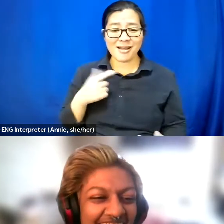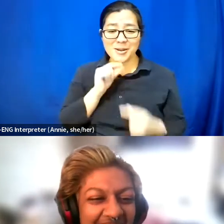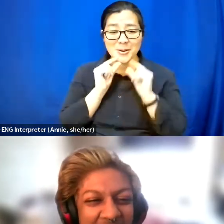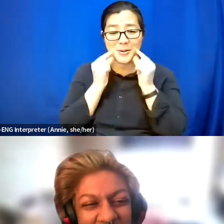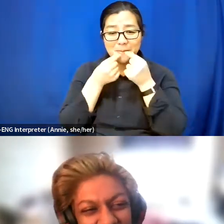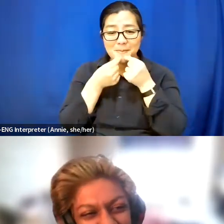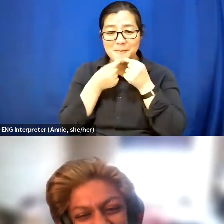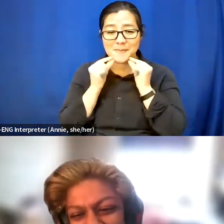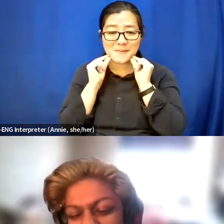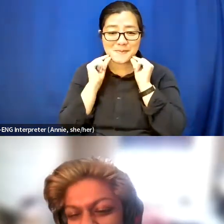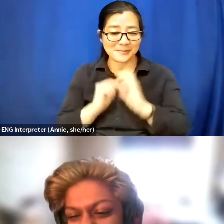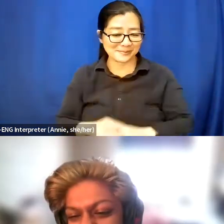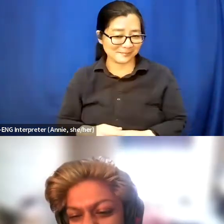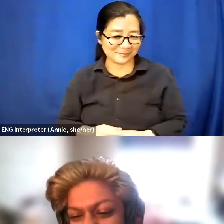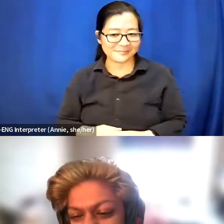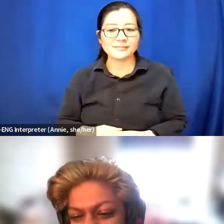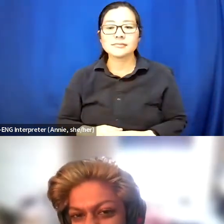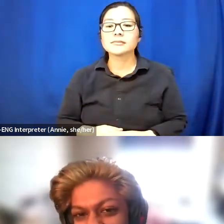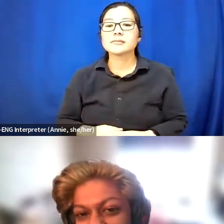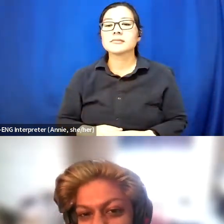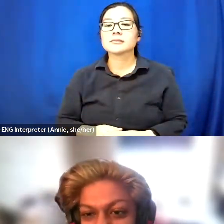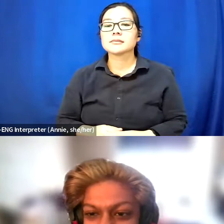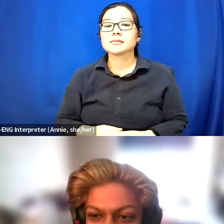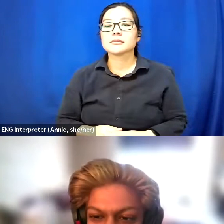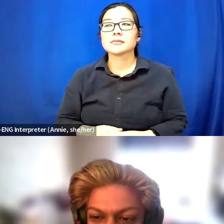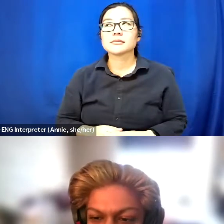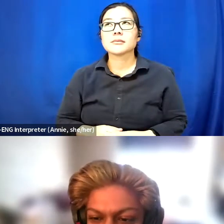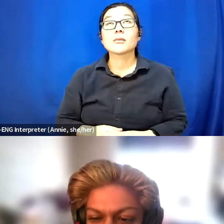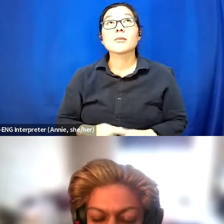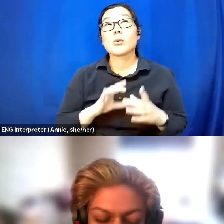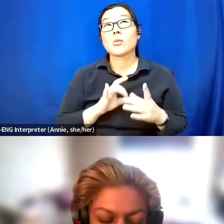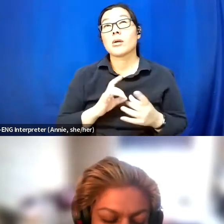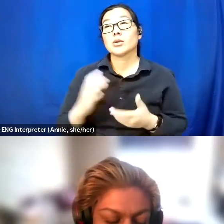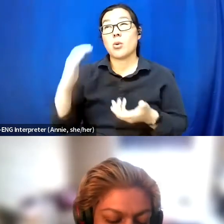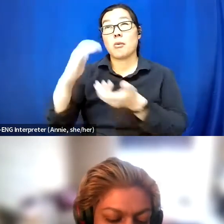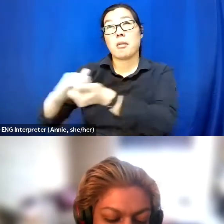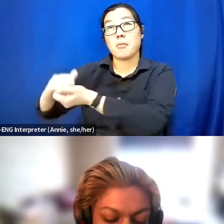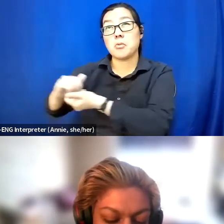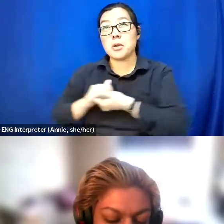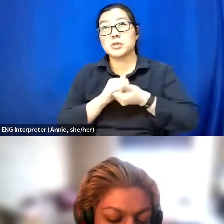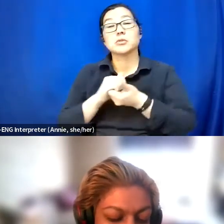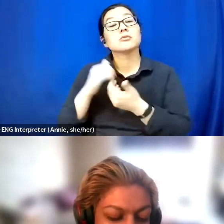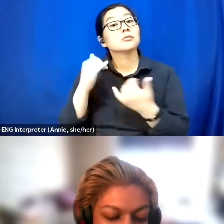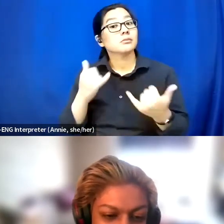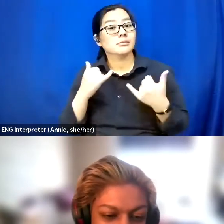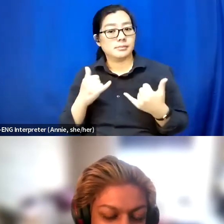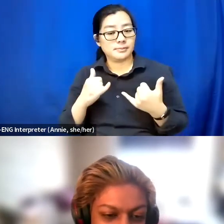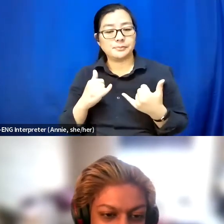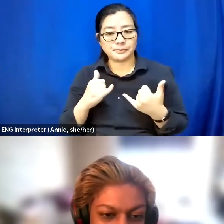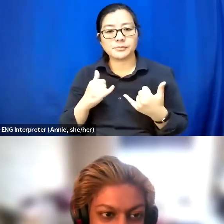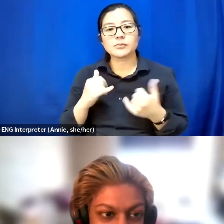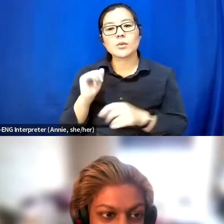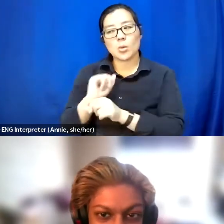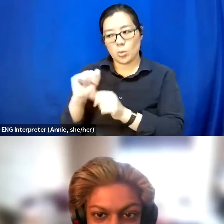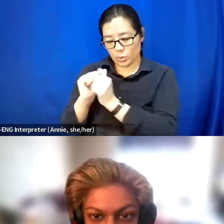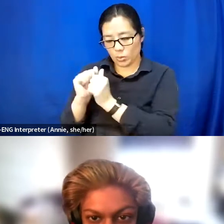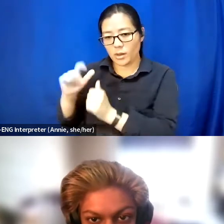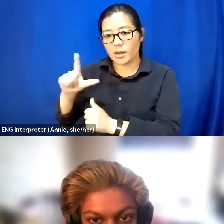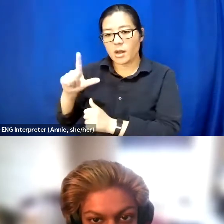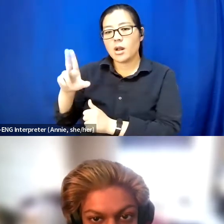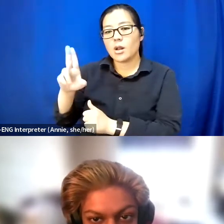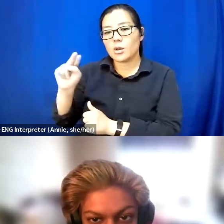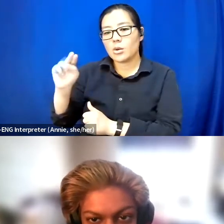But in terms of collaborations, right now, I am working with Luminato Festival Toronto.